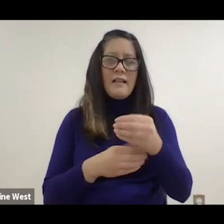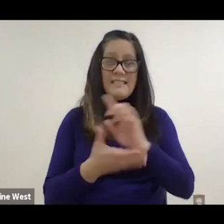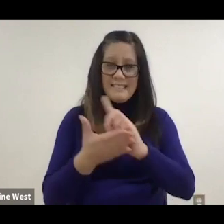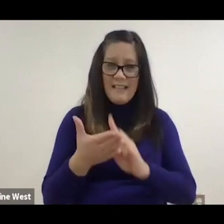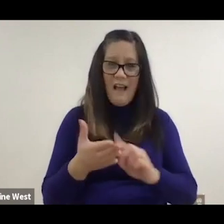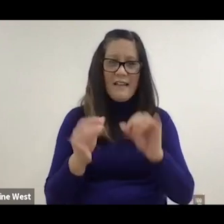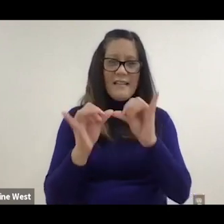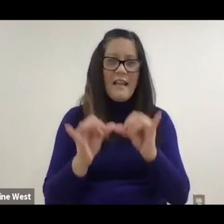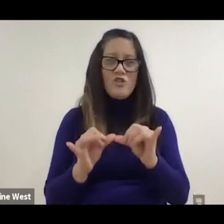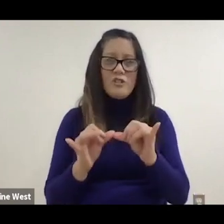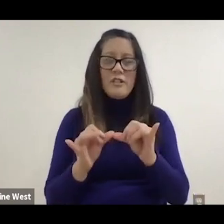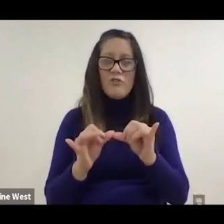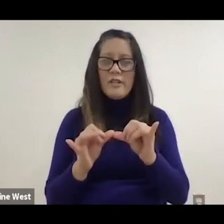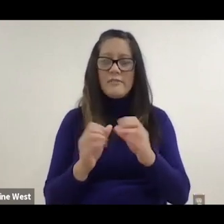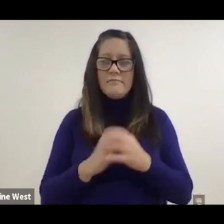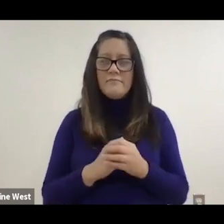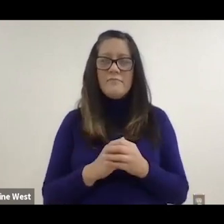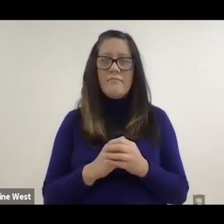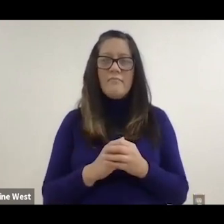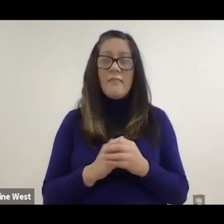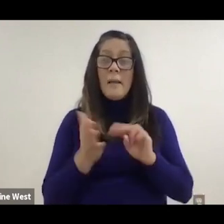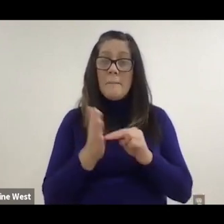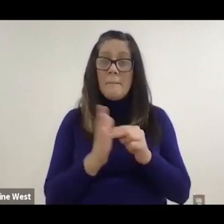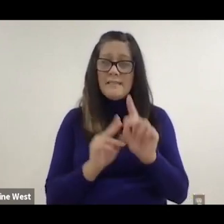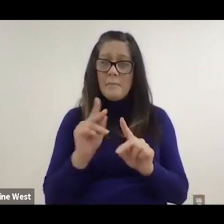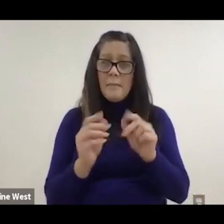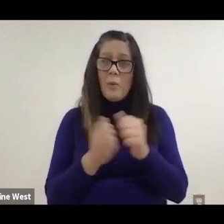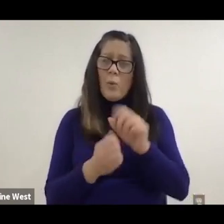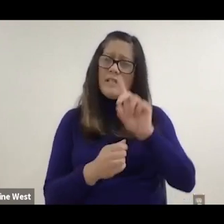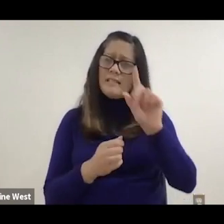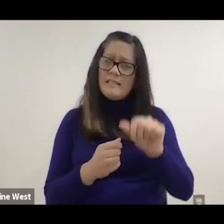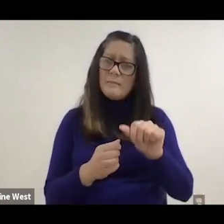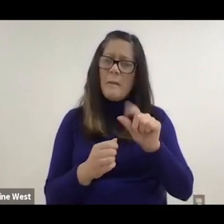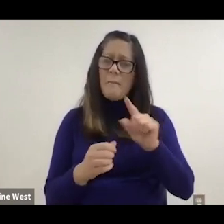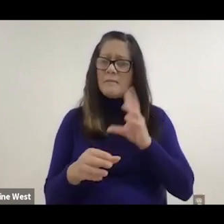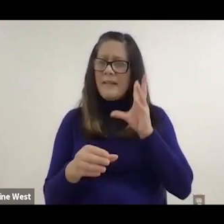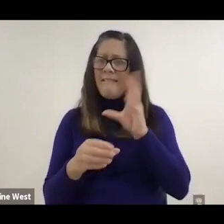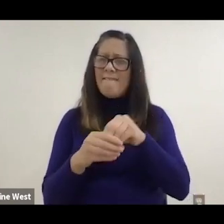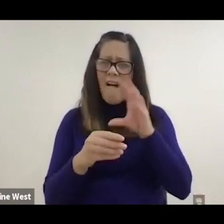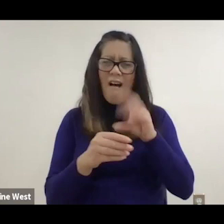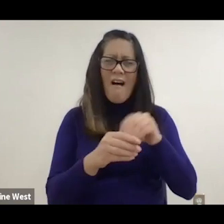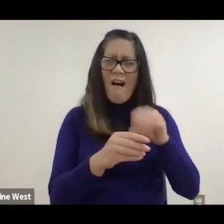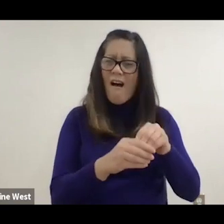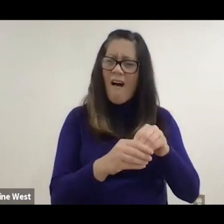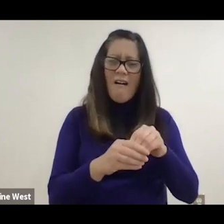and family members and clinicians have to be engaged throughout the entire process,